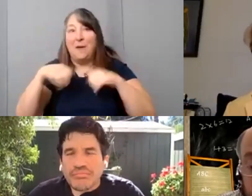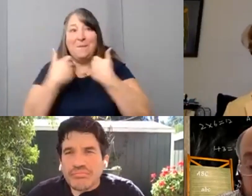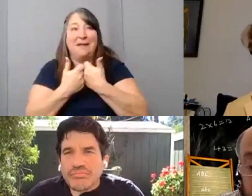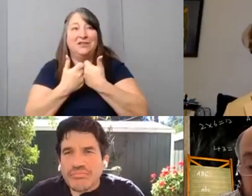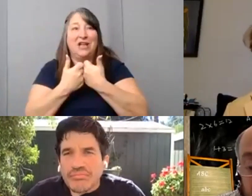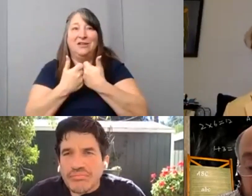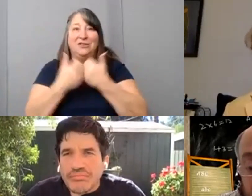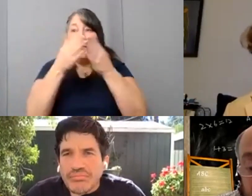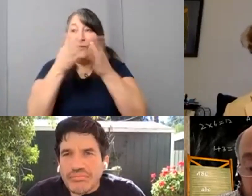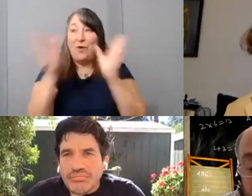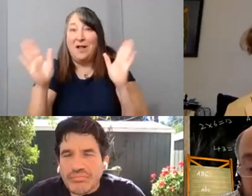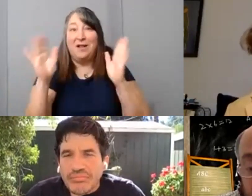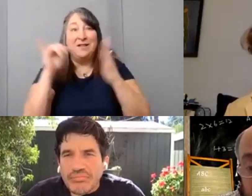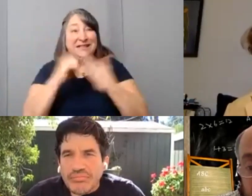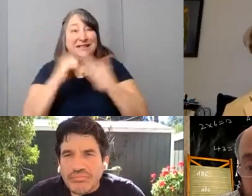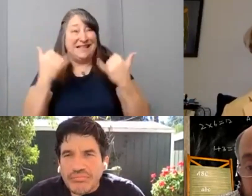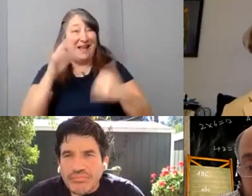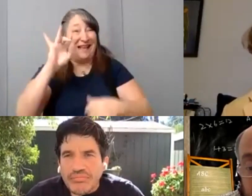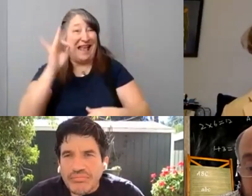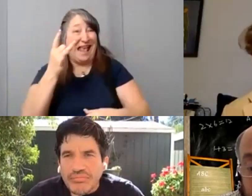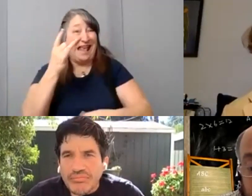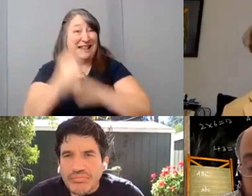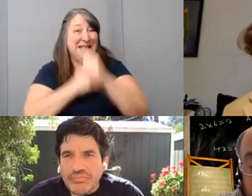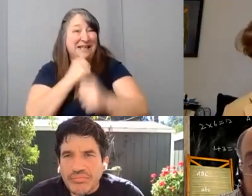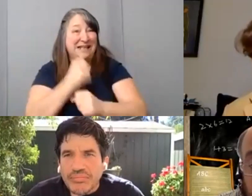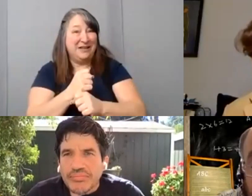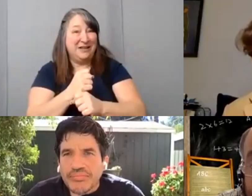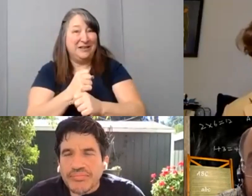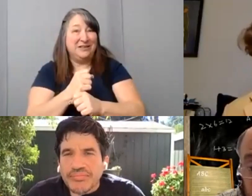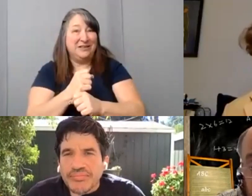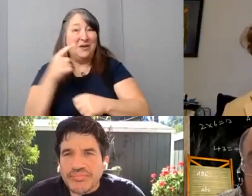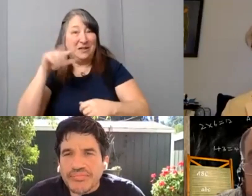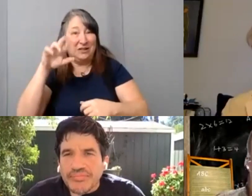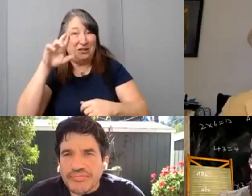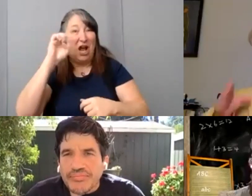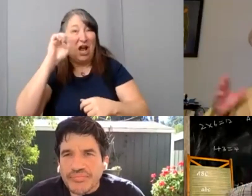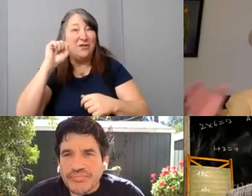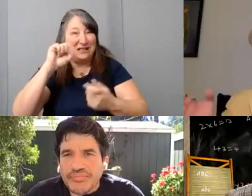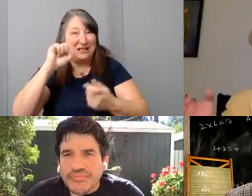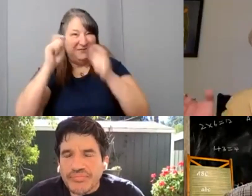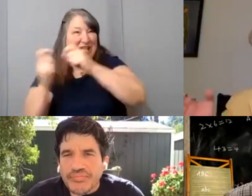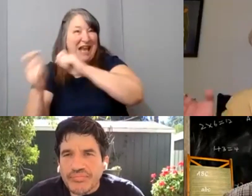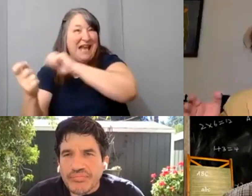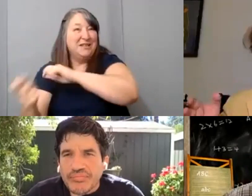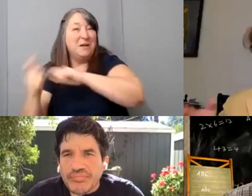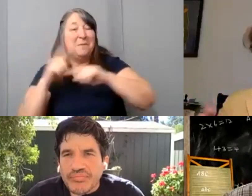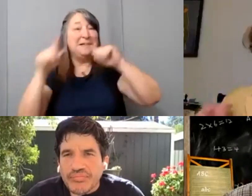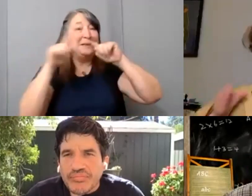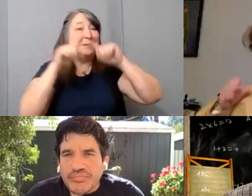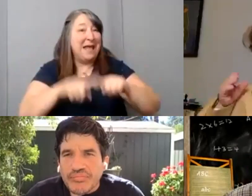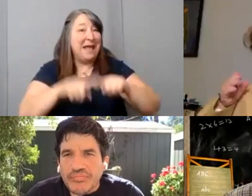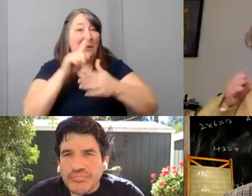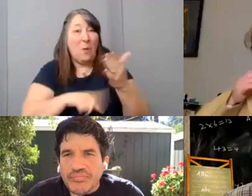You know this is the eighth year, so the genres have changed. But depending on what it is, you know,